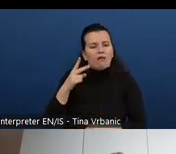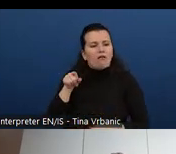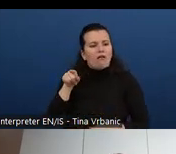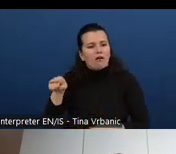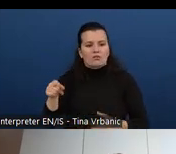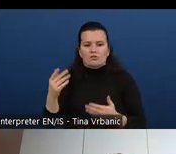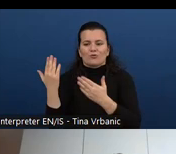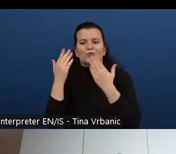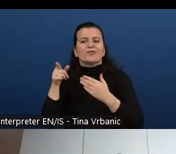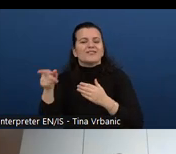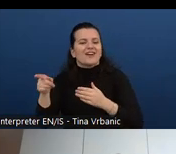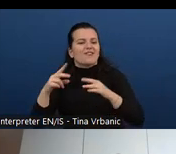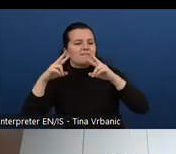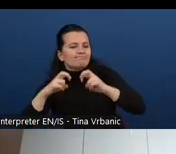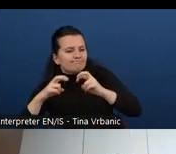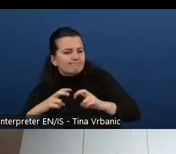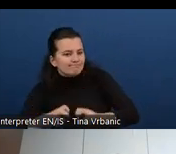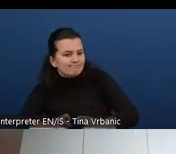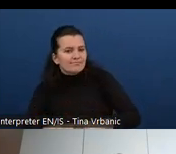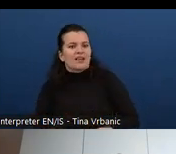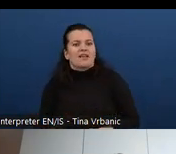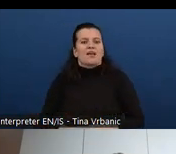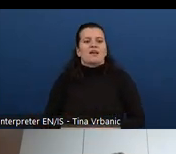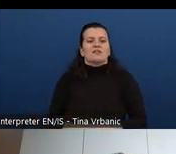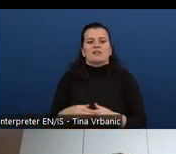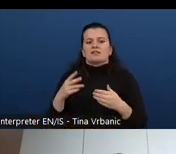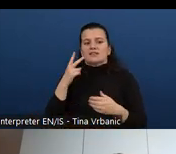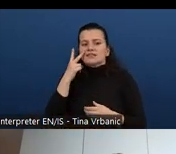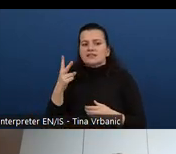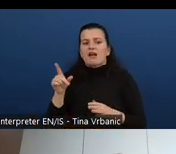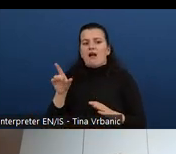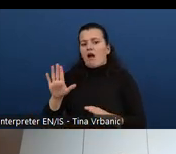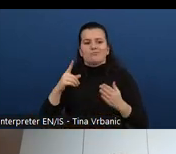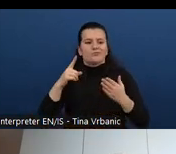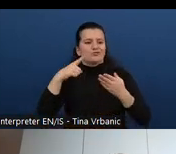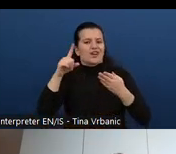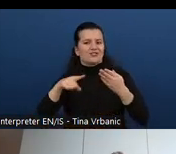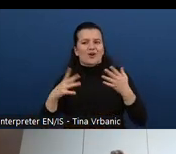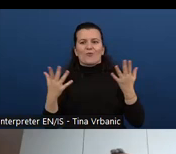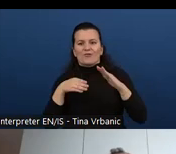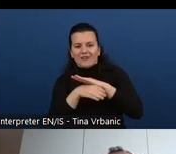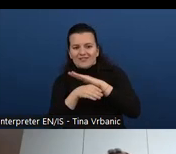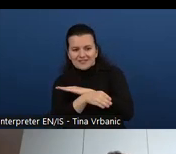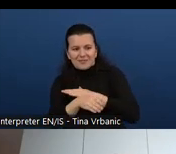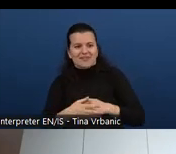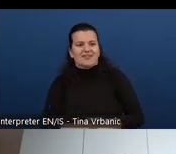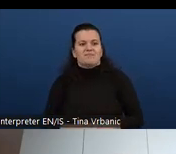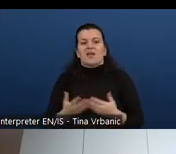WAI, so people who are not evaluating accessibility yet, then they may not be familiar with accessibility